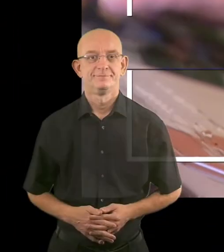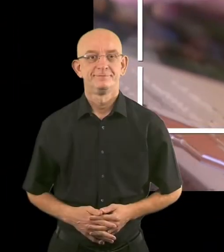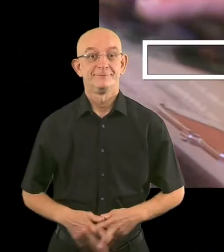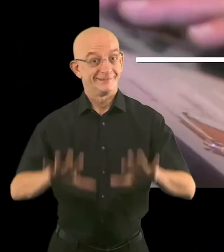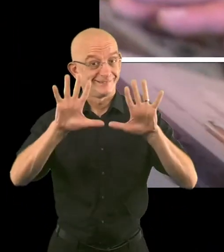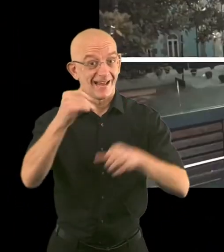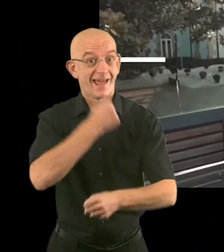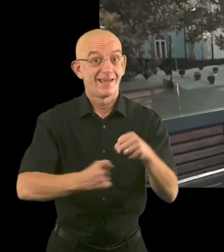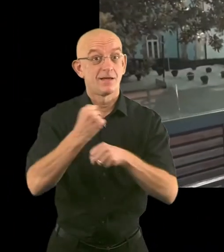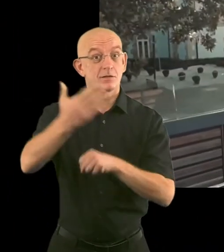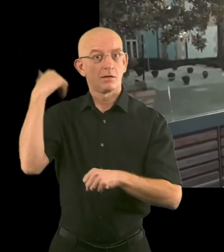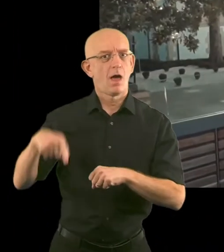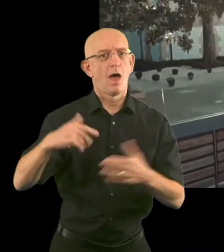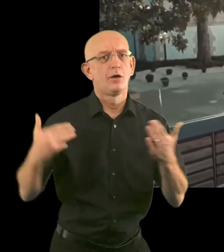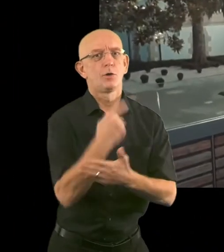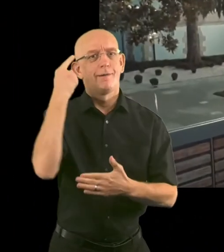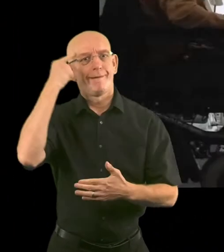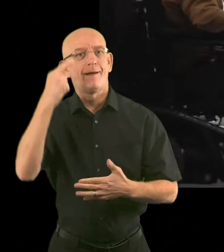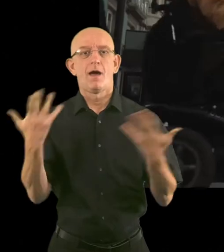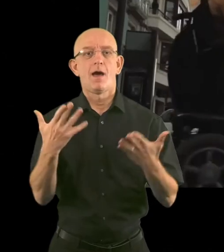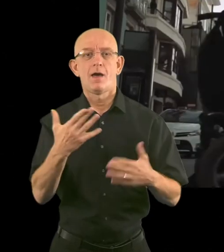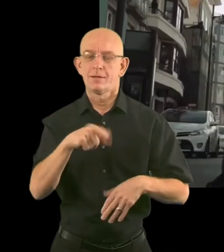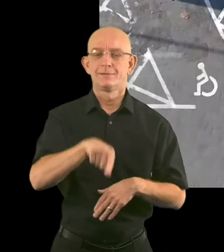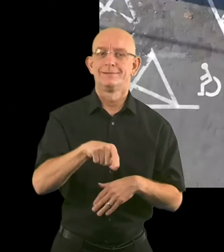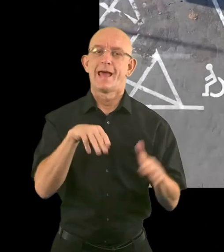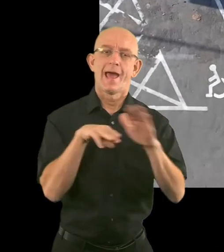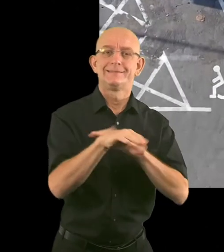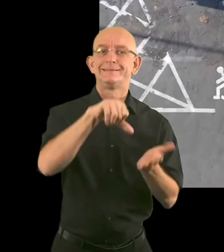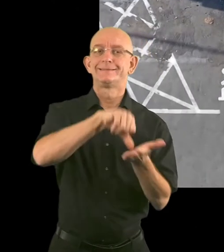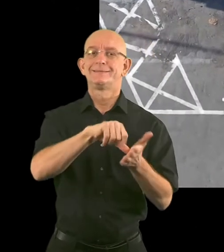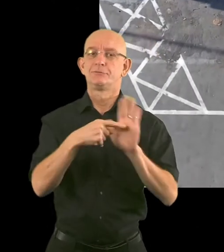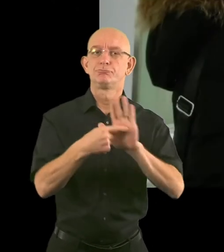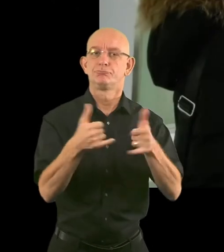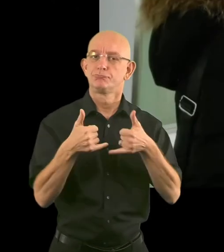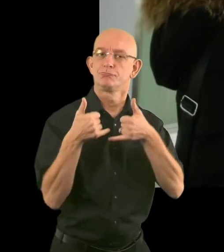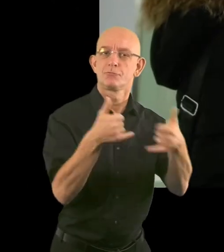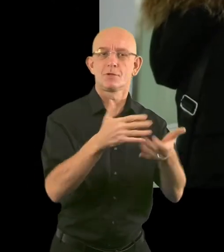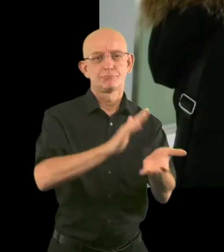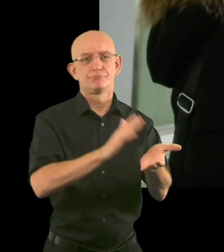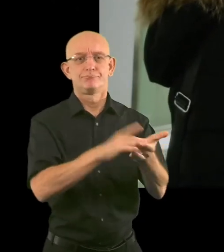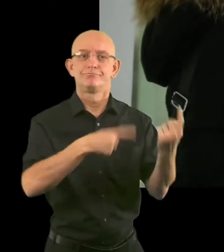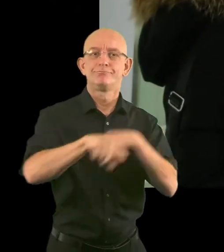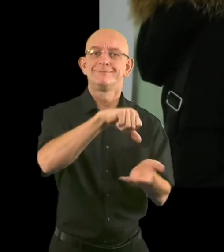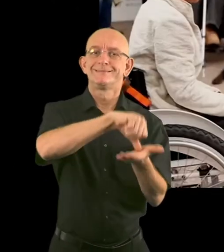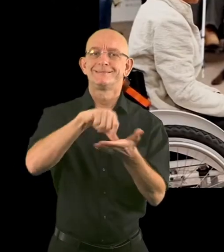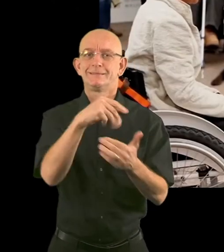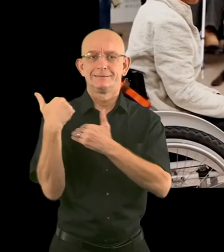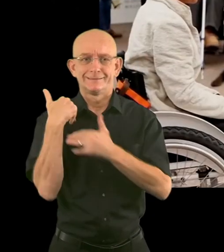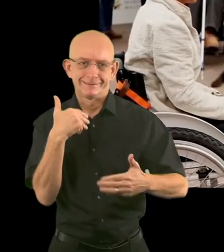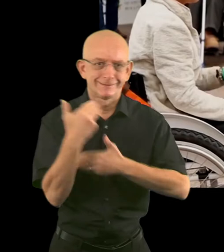Ten years ago, we launched the first Access City Award to showcase the cities that are leading the way in terms of accessibility.